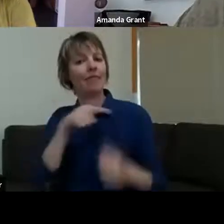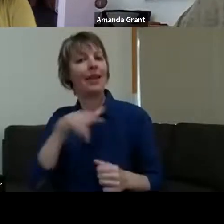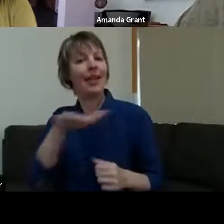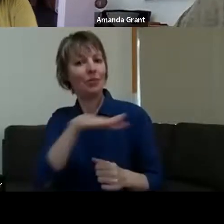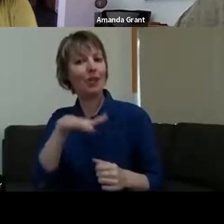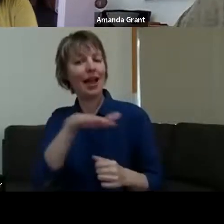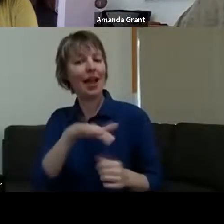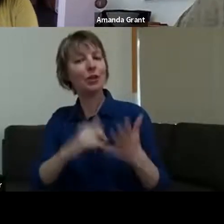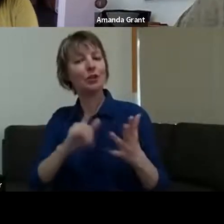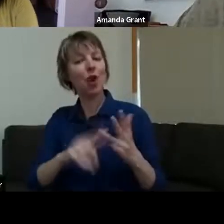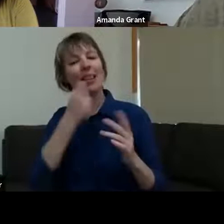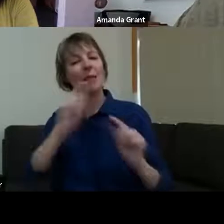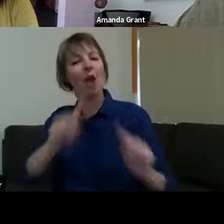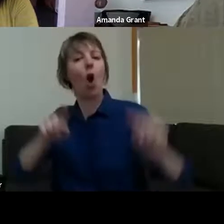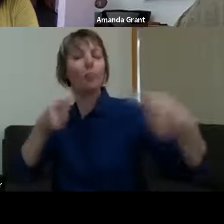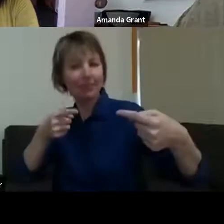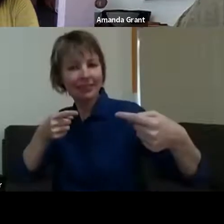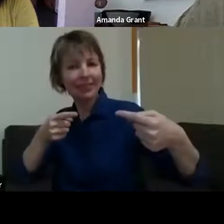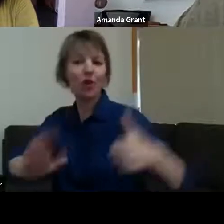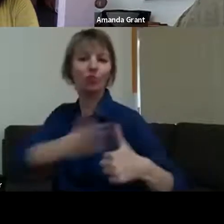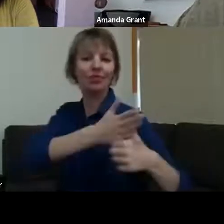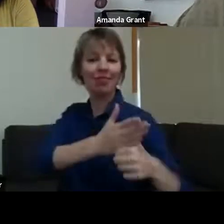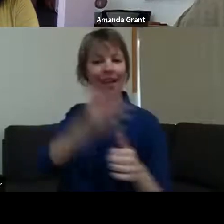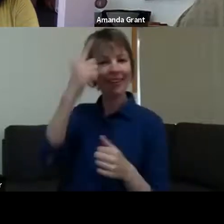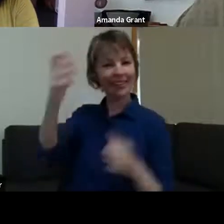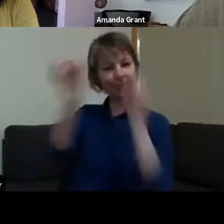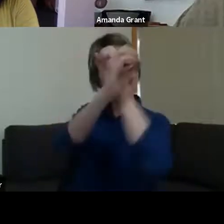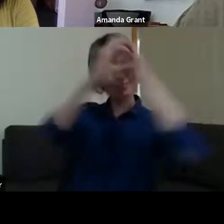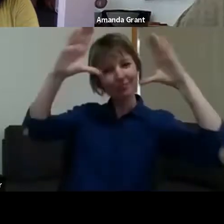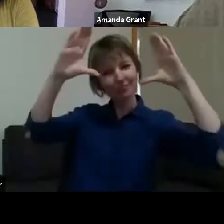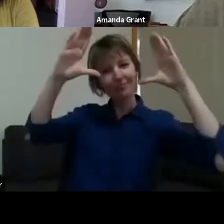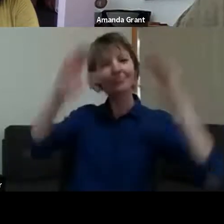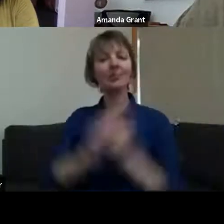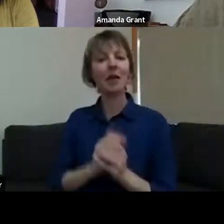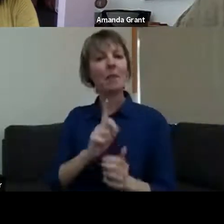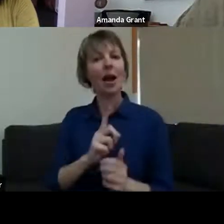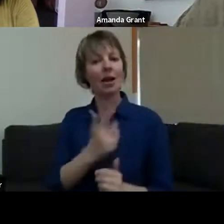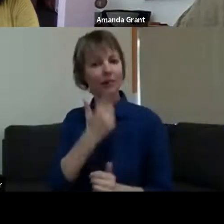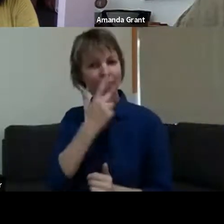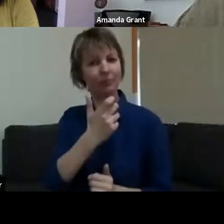evolved. And it's a real privilege to be involved with this, in the